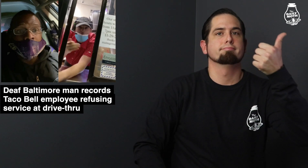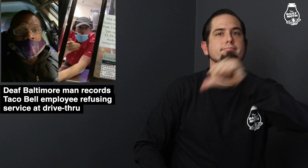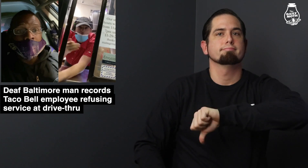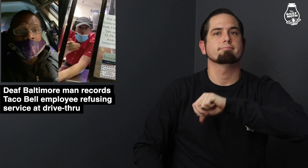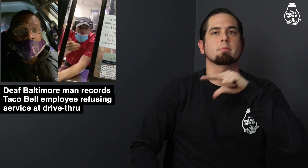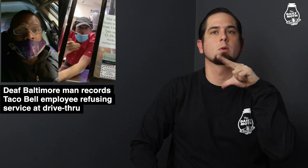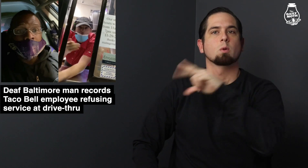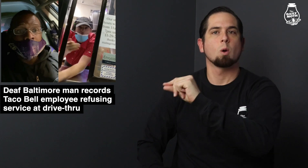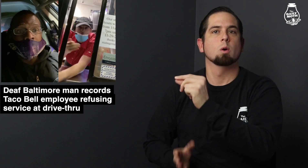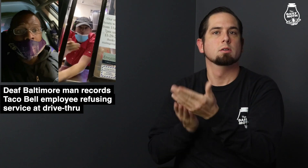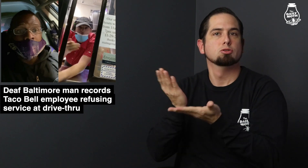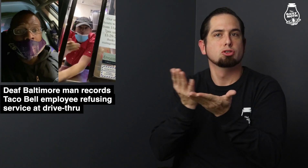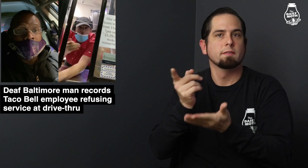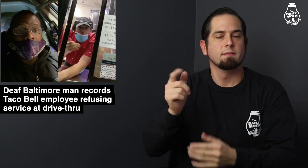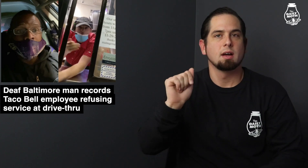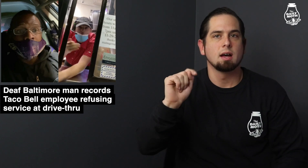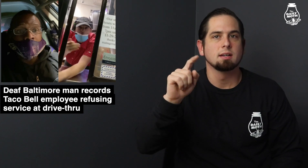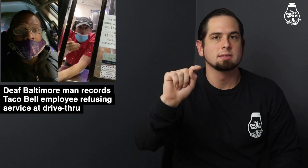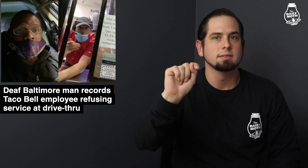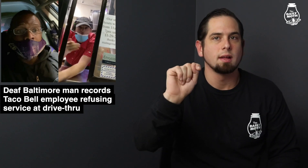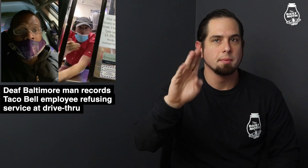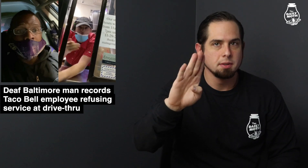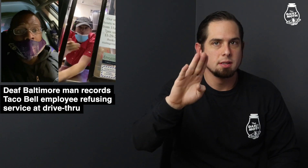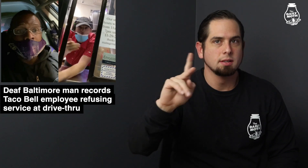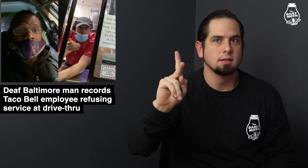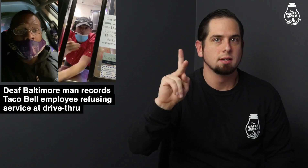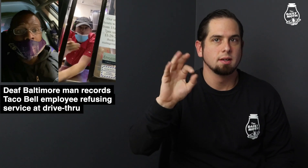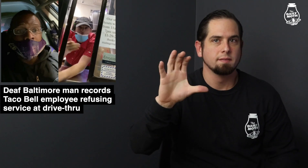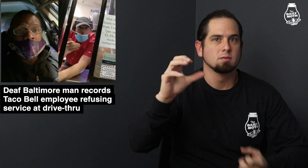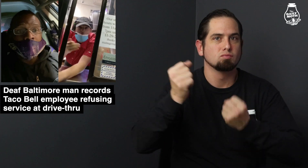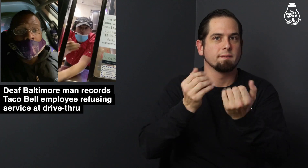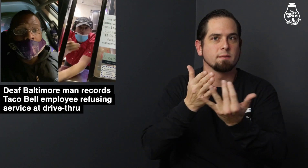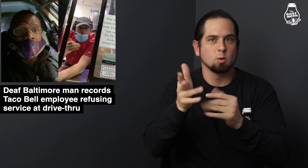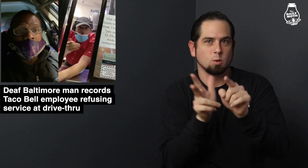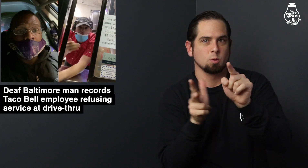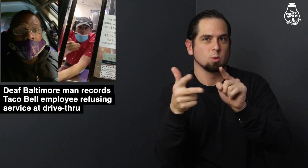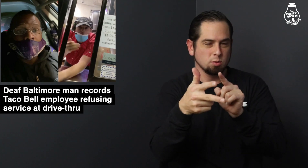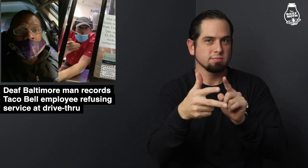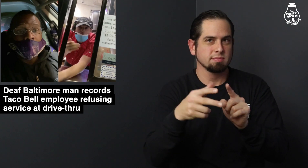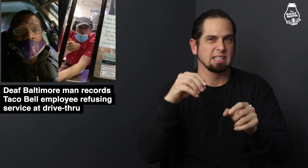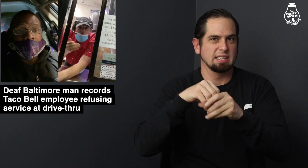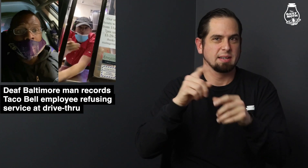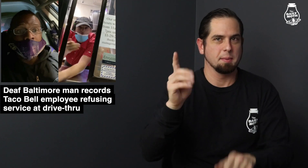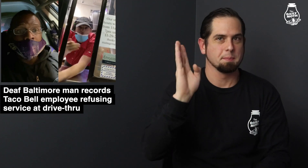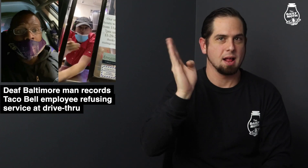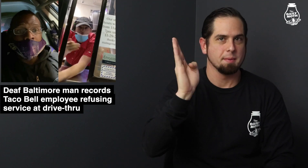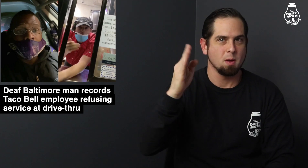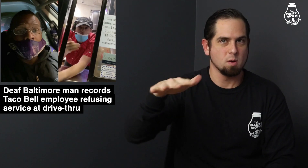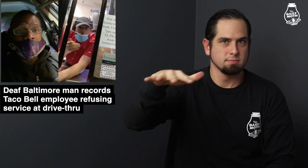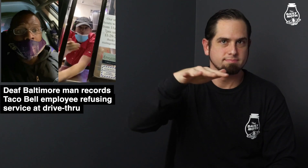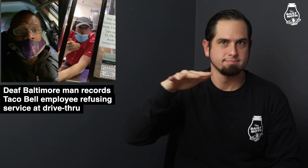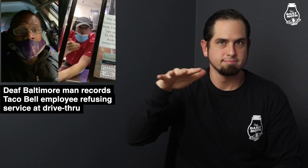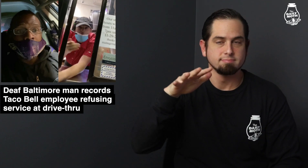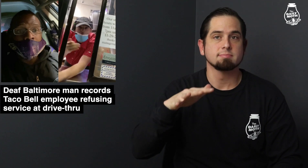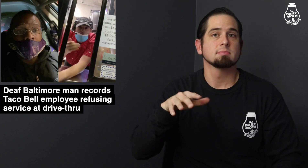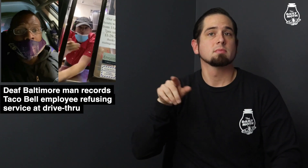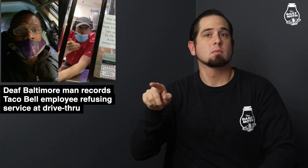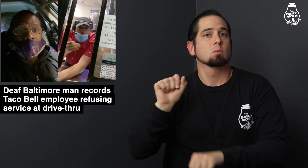denied service at a Taco Bell/KFC drive-thru in the Baltimore area.